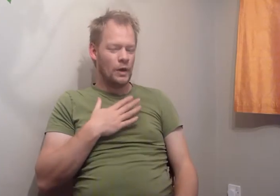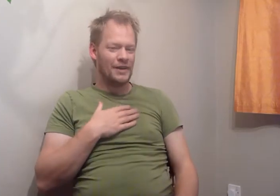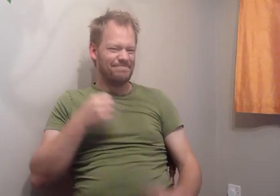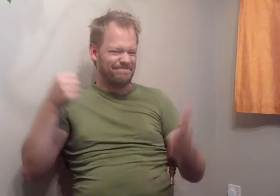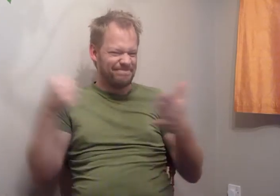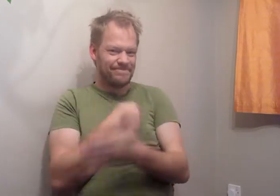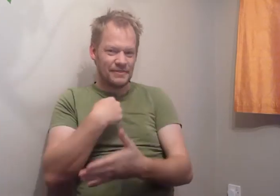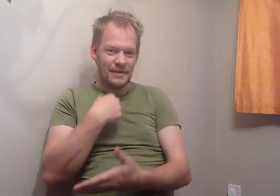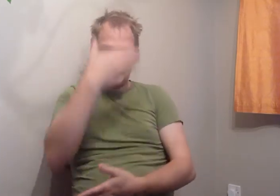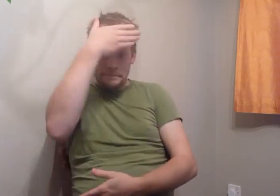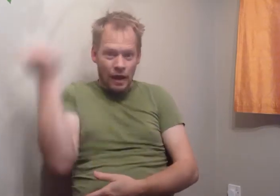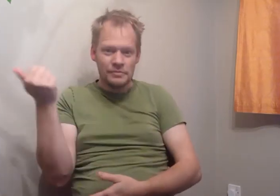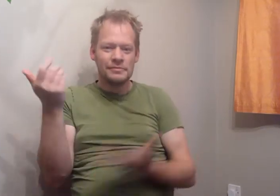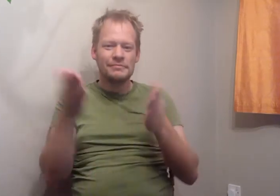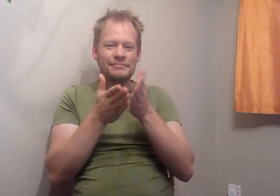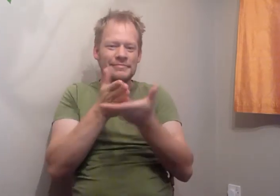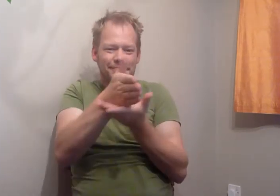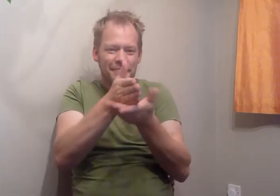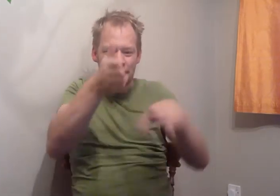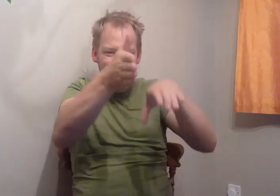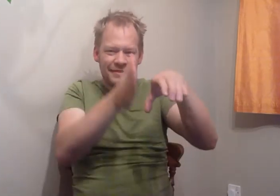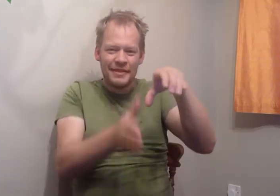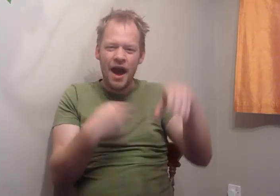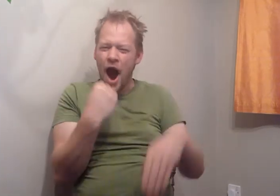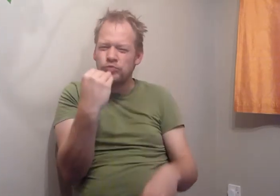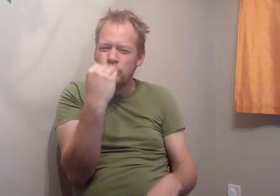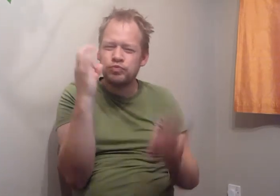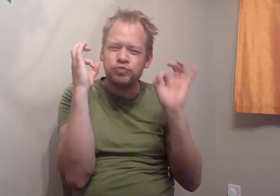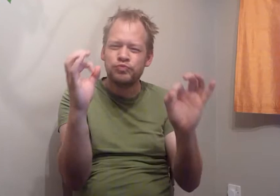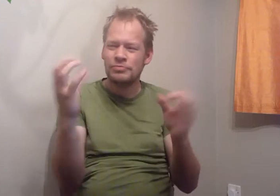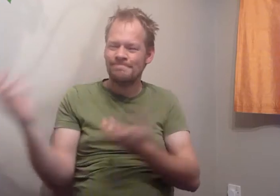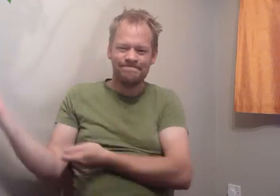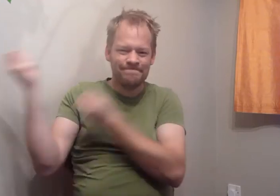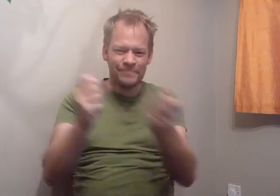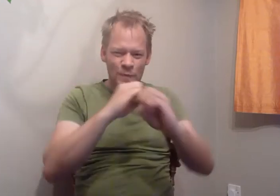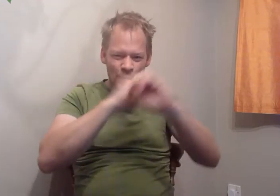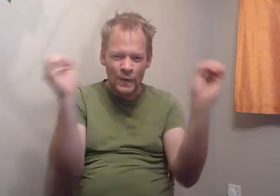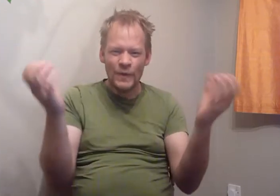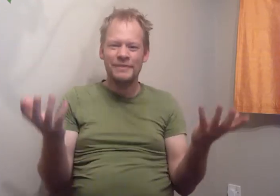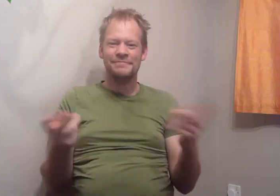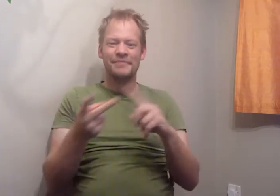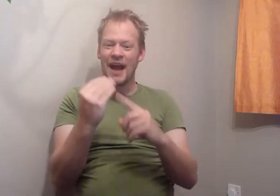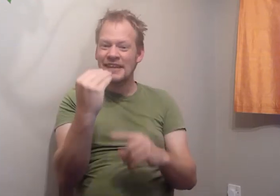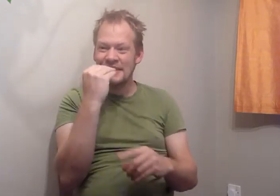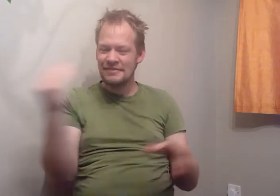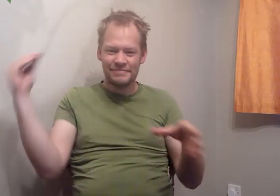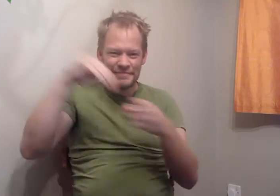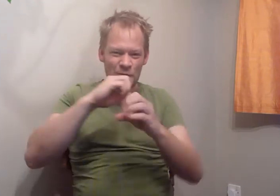Gerry forgot to take his bread and cream crackers with him.